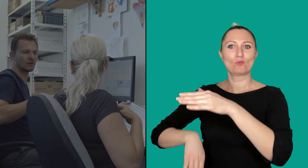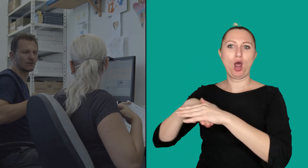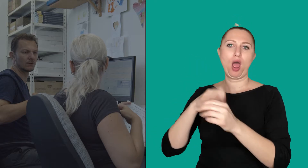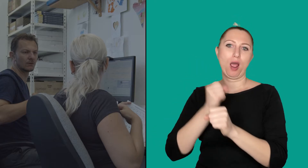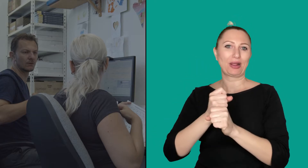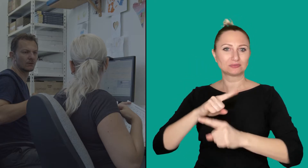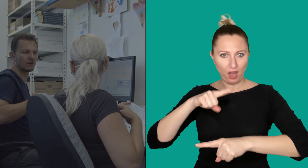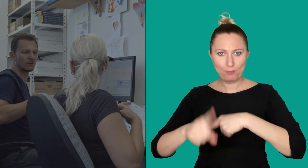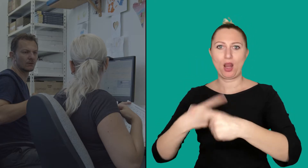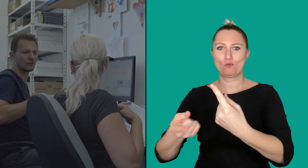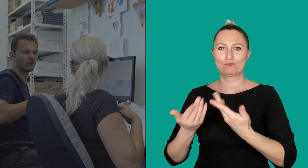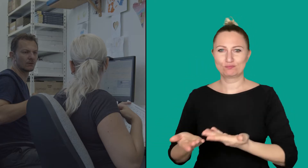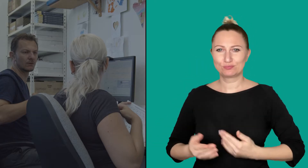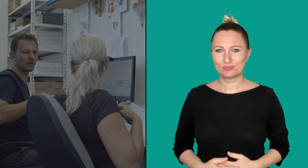This is the basic workflow.